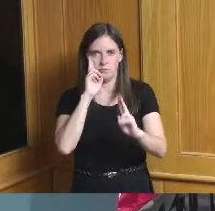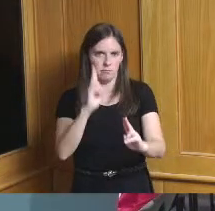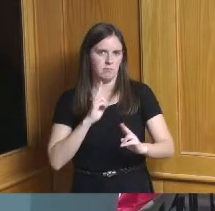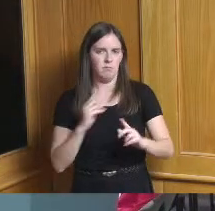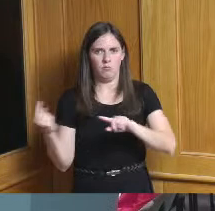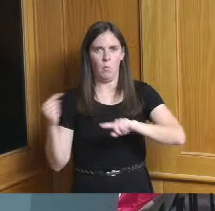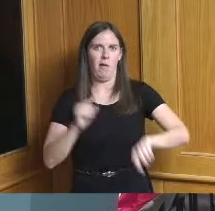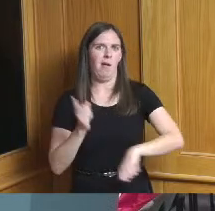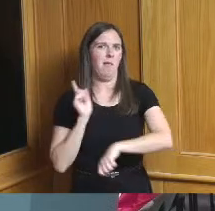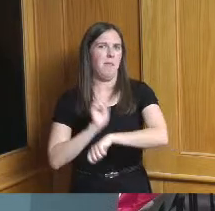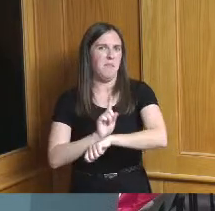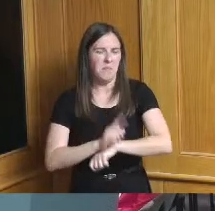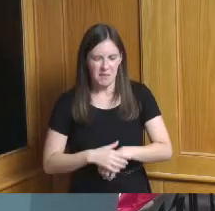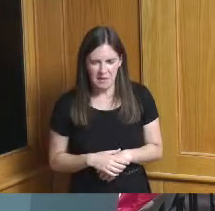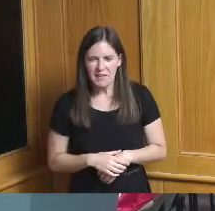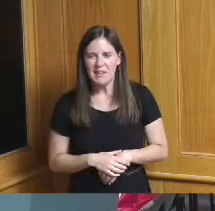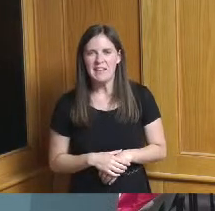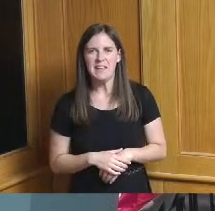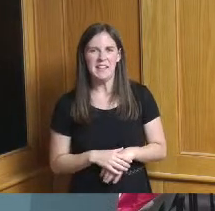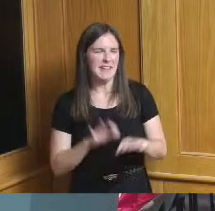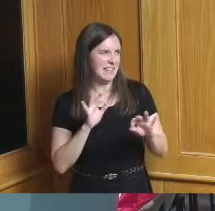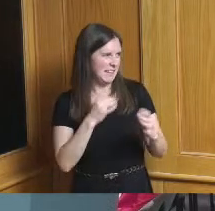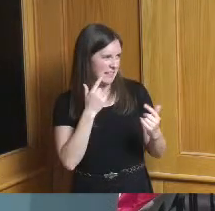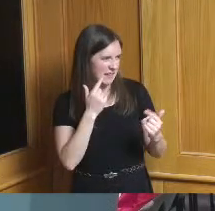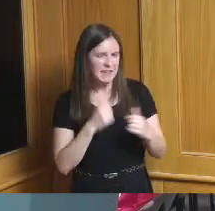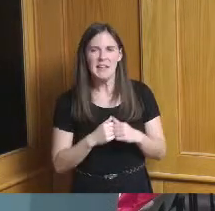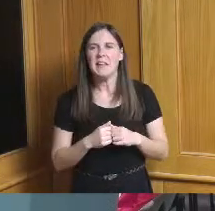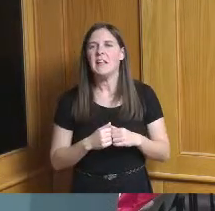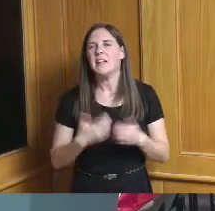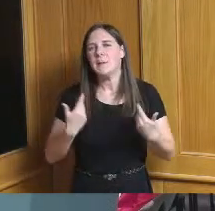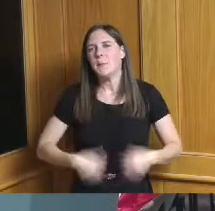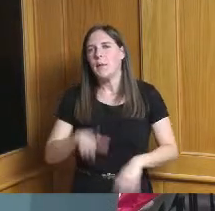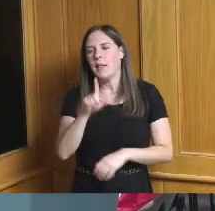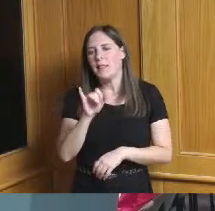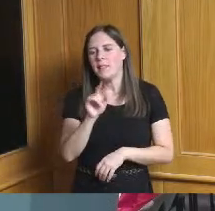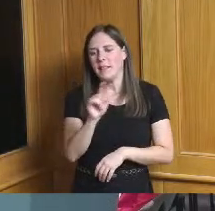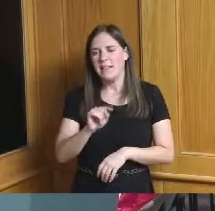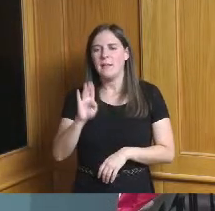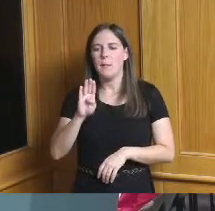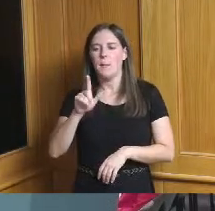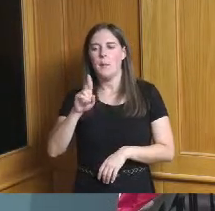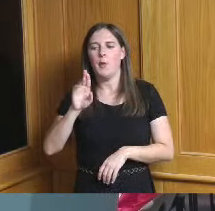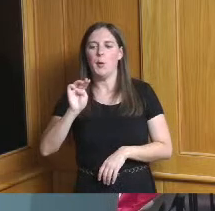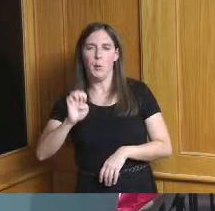are you telling me yeah thank you I got it my name is Liz Bloom over the community building institute